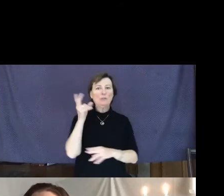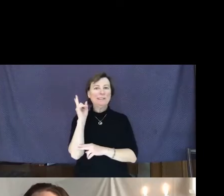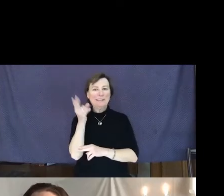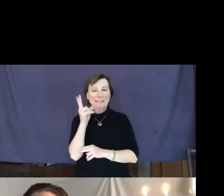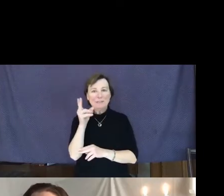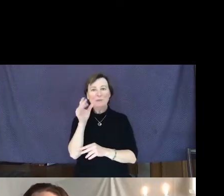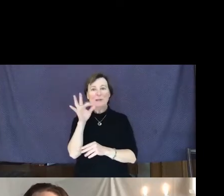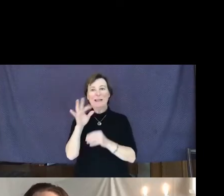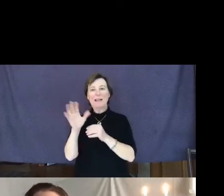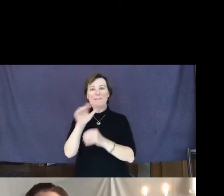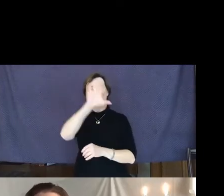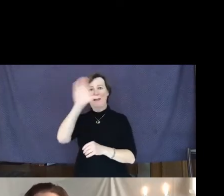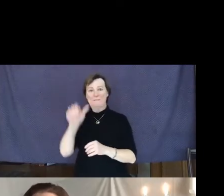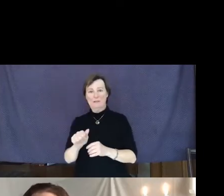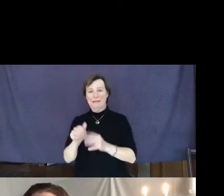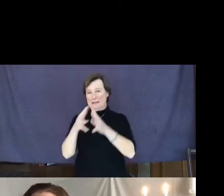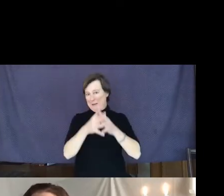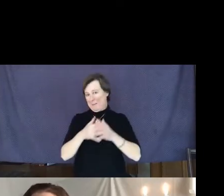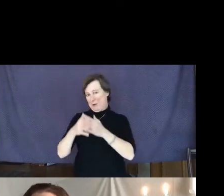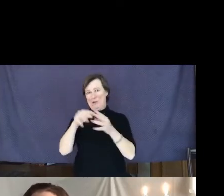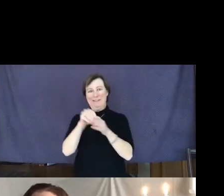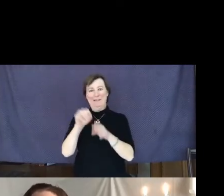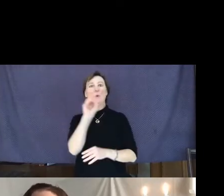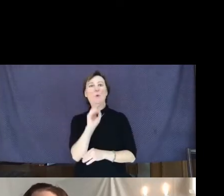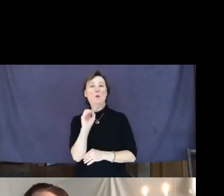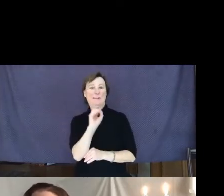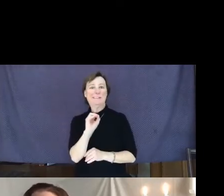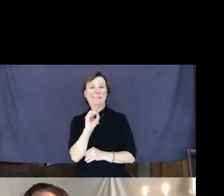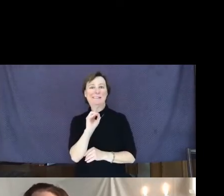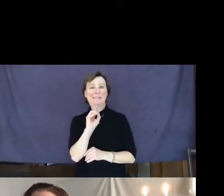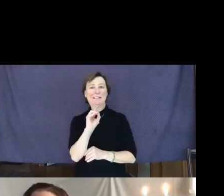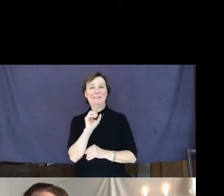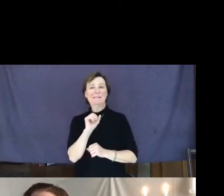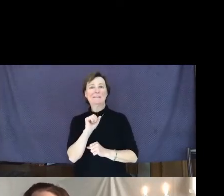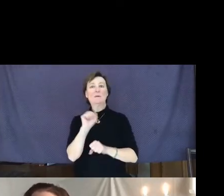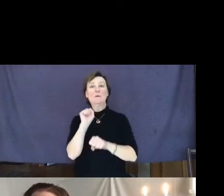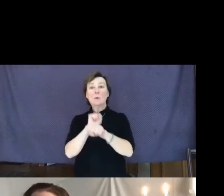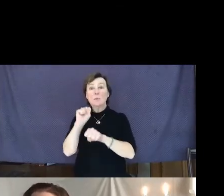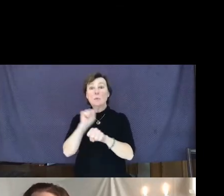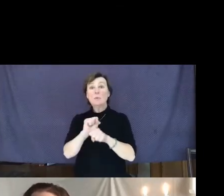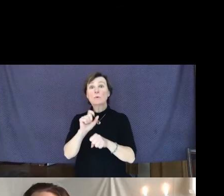Americans in Oregon. Working to ensure that this history is